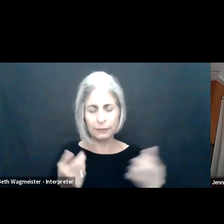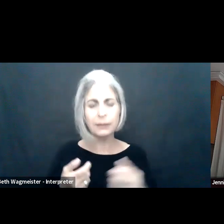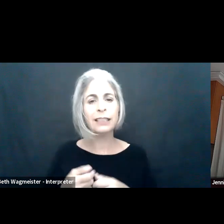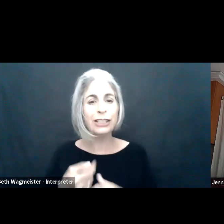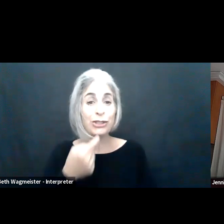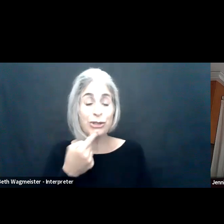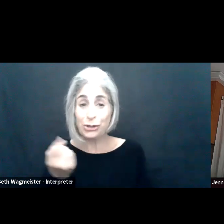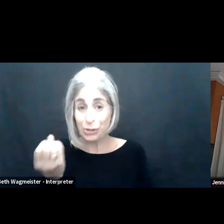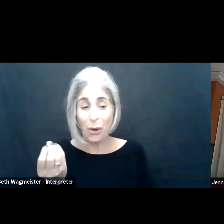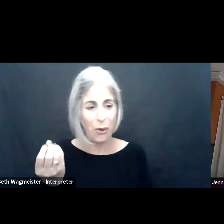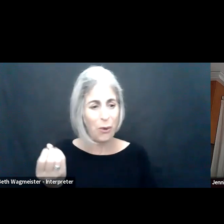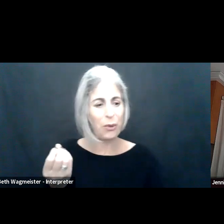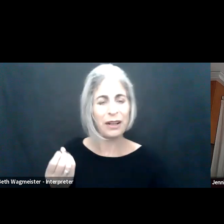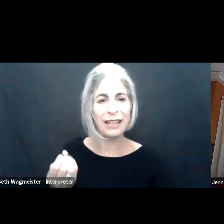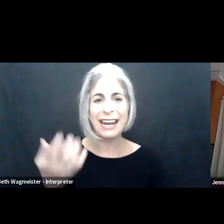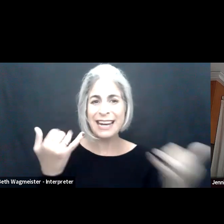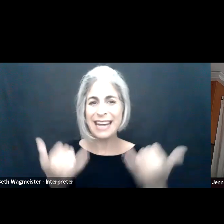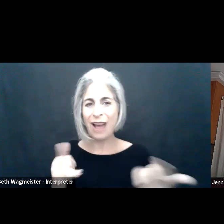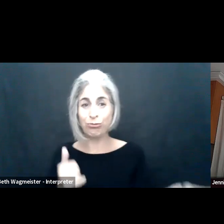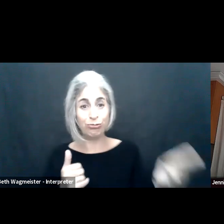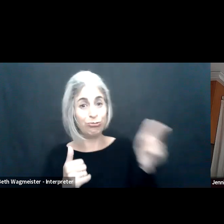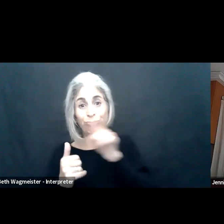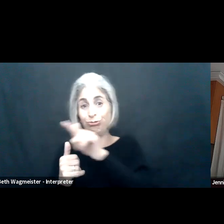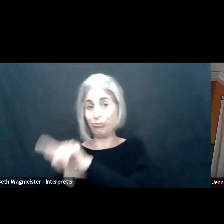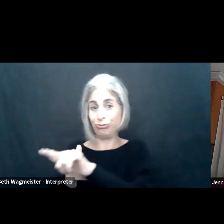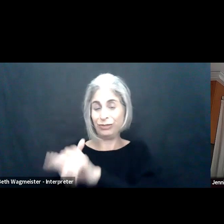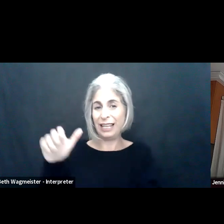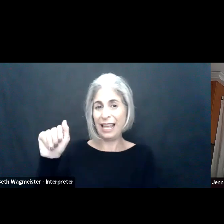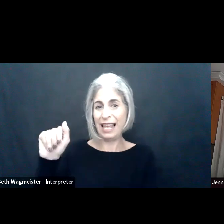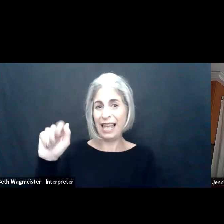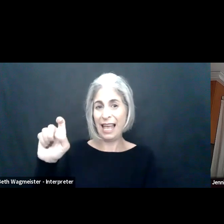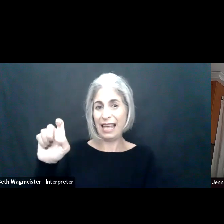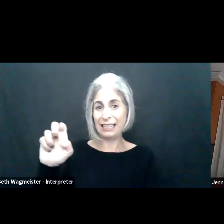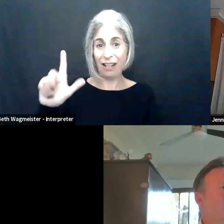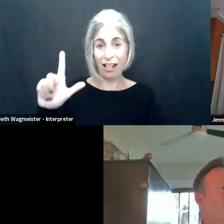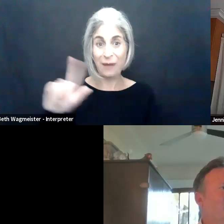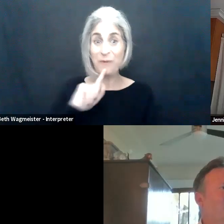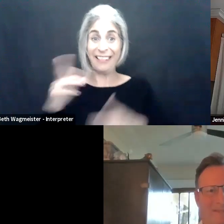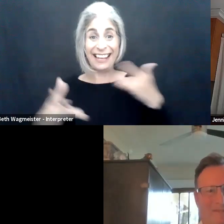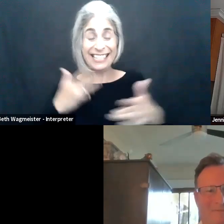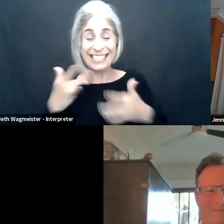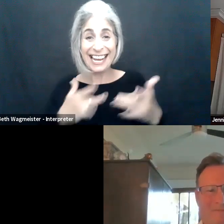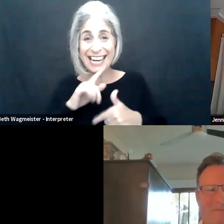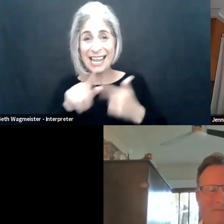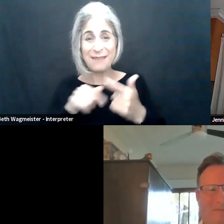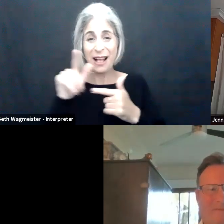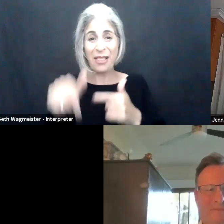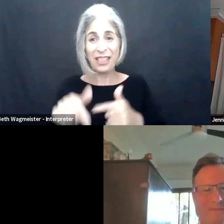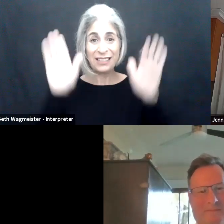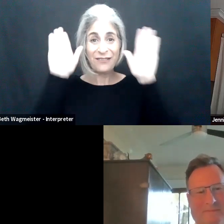and they are left behind. So with that, I am going to turn it back